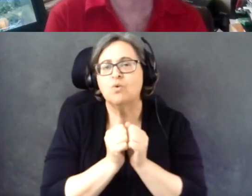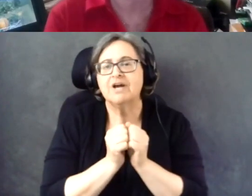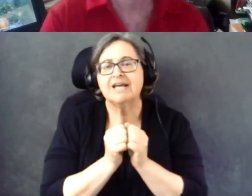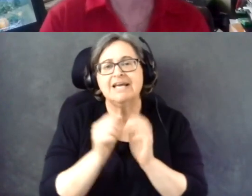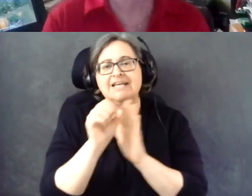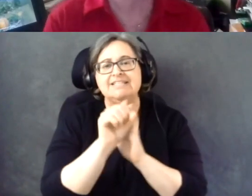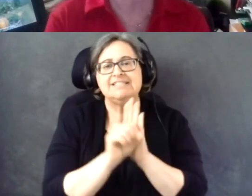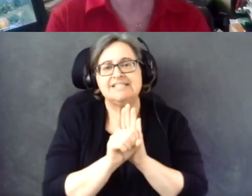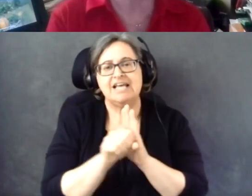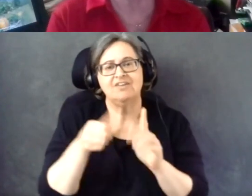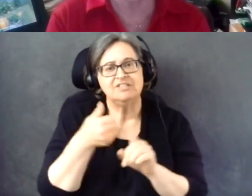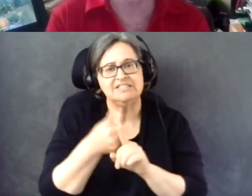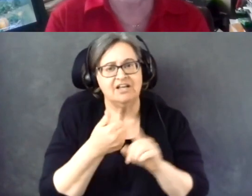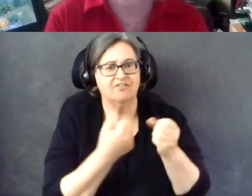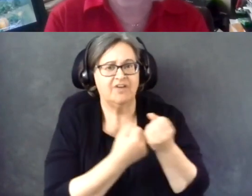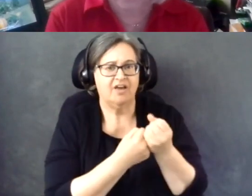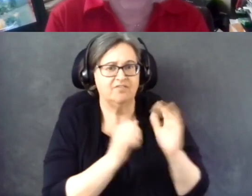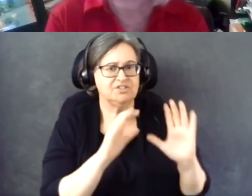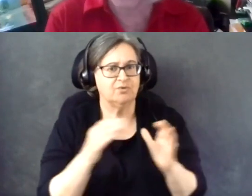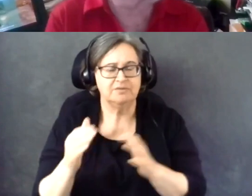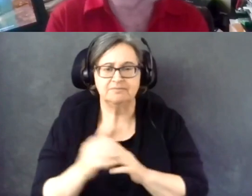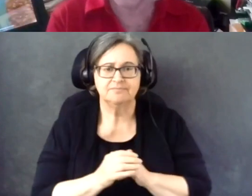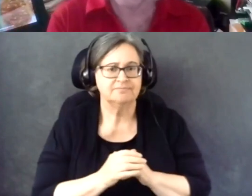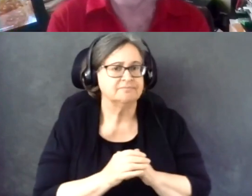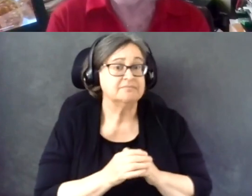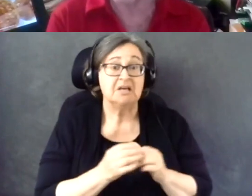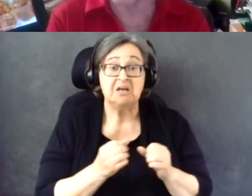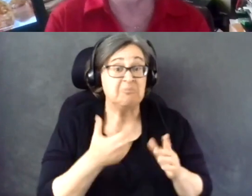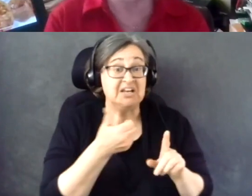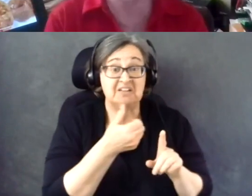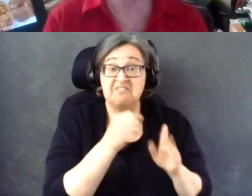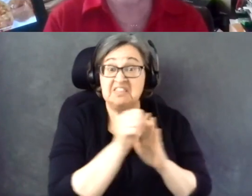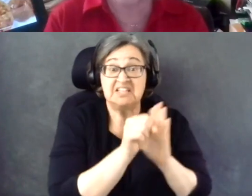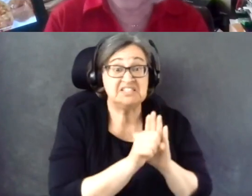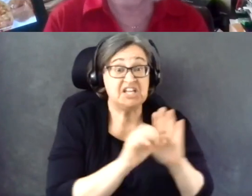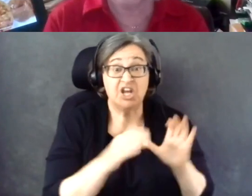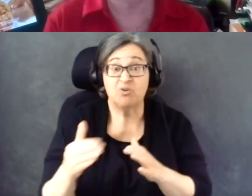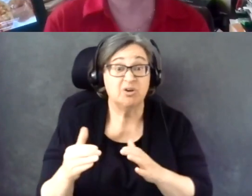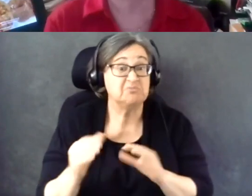Many of those are not very diverse. Some of them are very diverse.